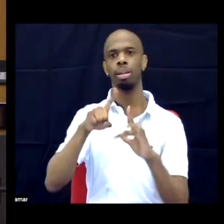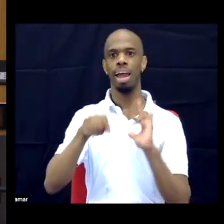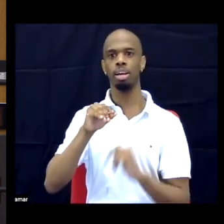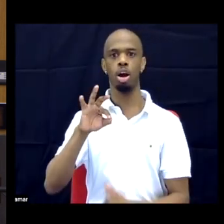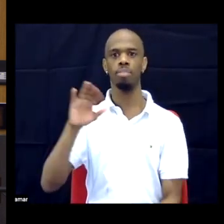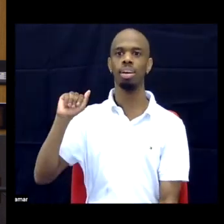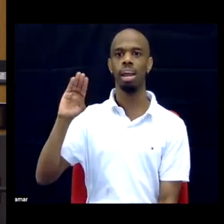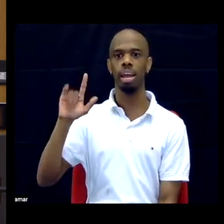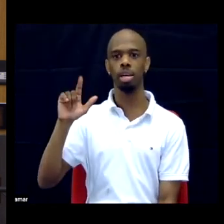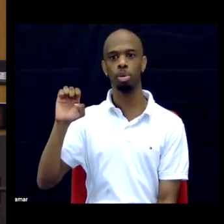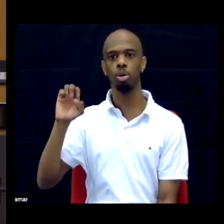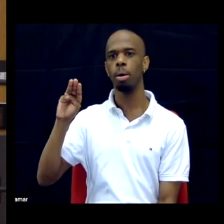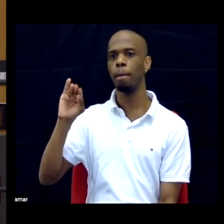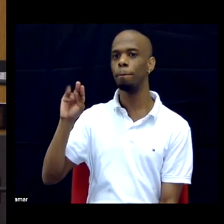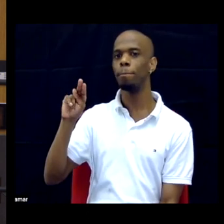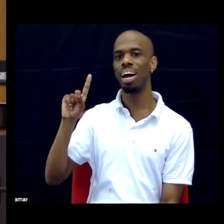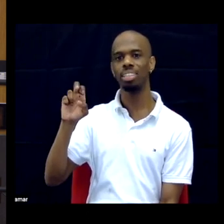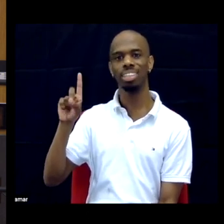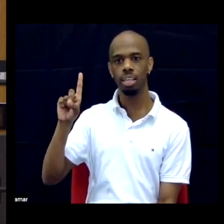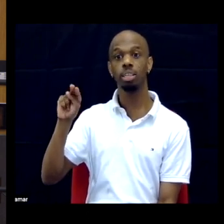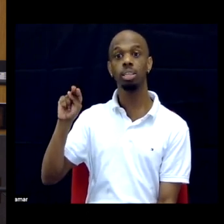And again I think disabling violence.